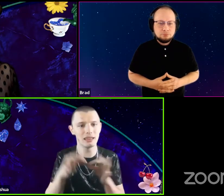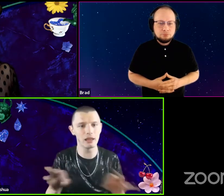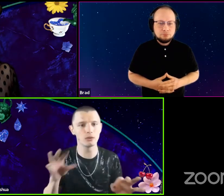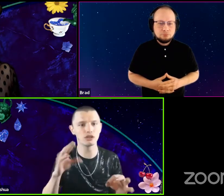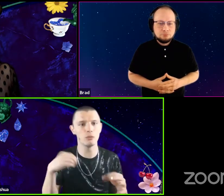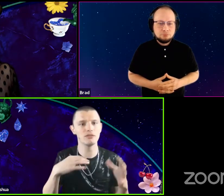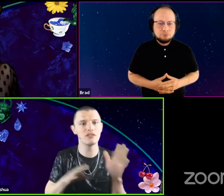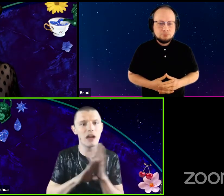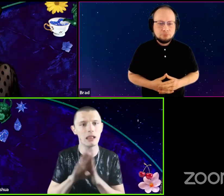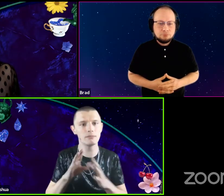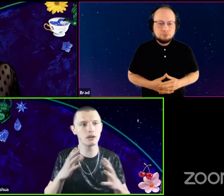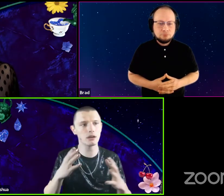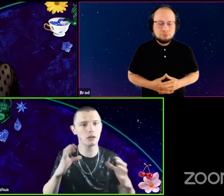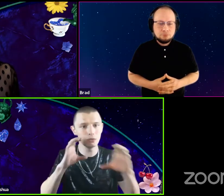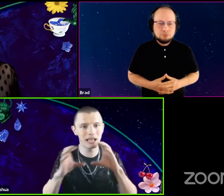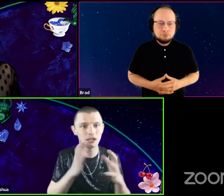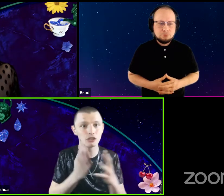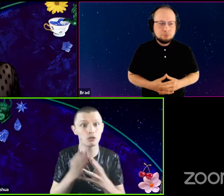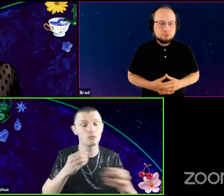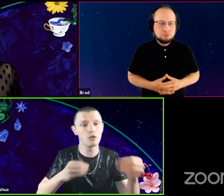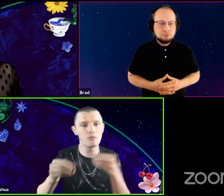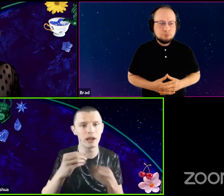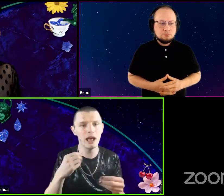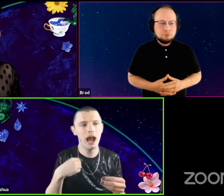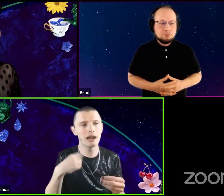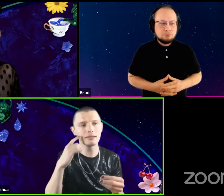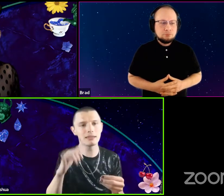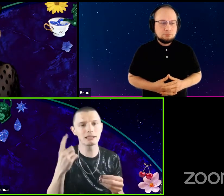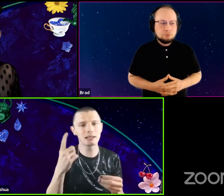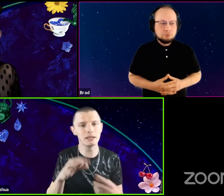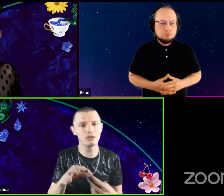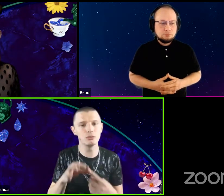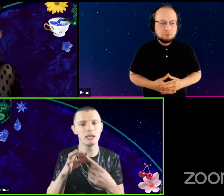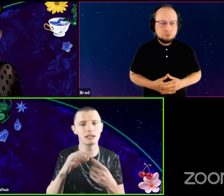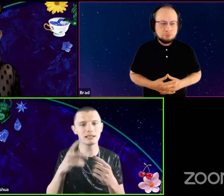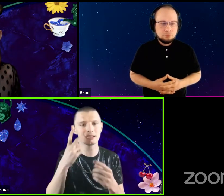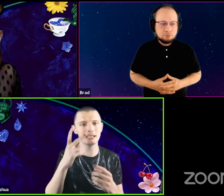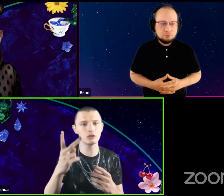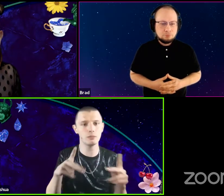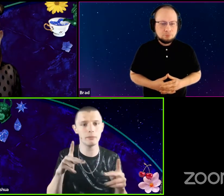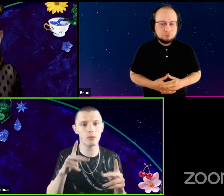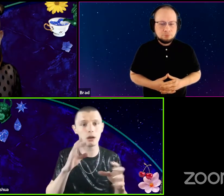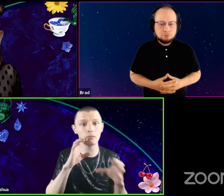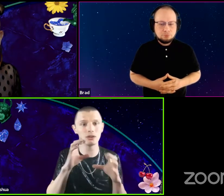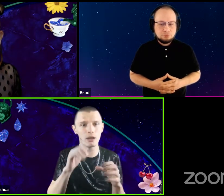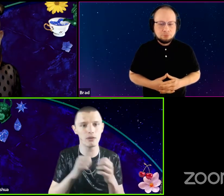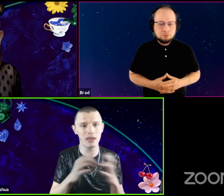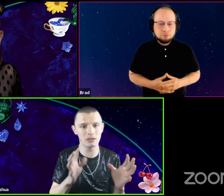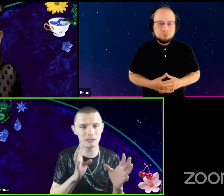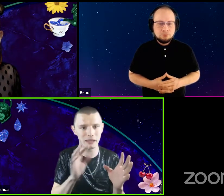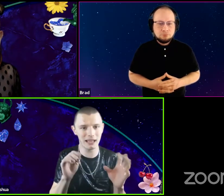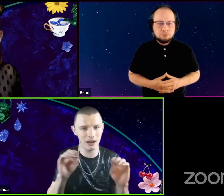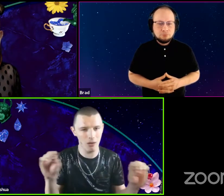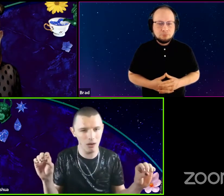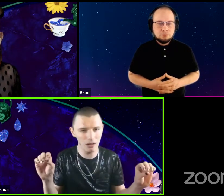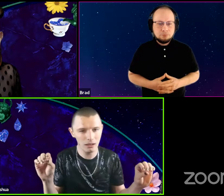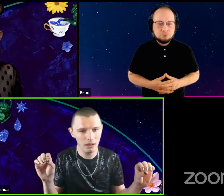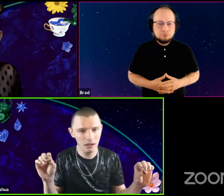And, we've developed communication through movement. I think that's something unique to see two people communicate without speaking at all. Mmhm